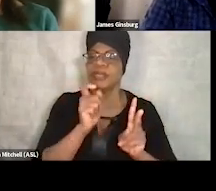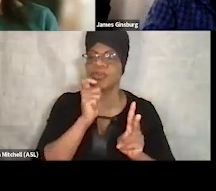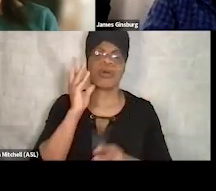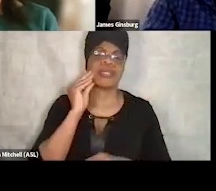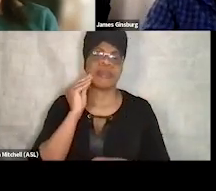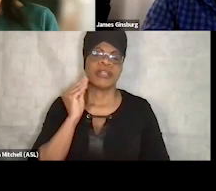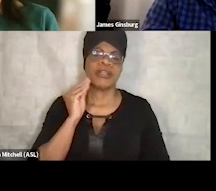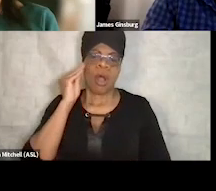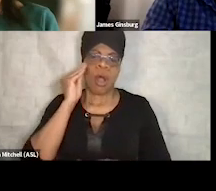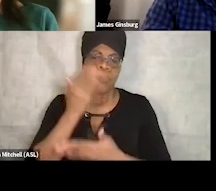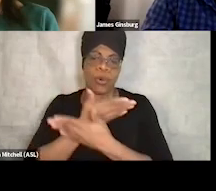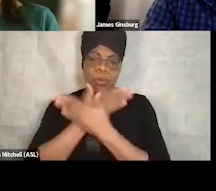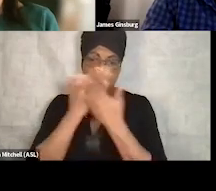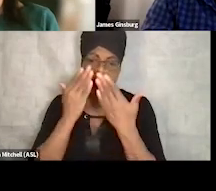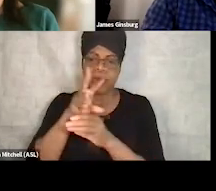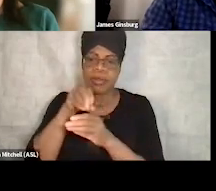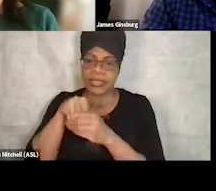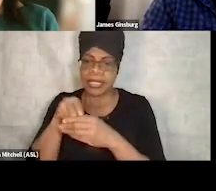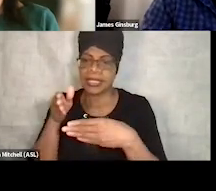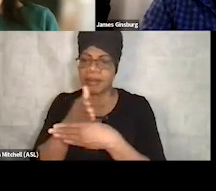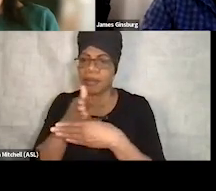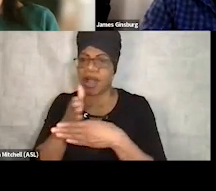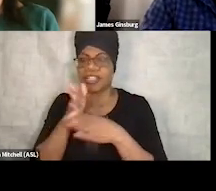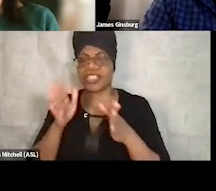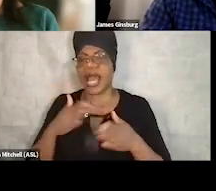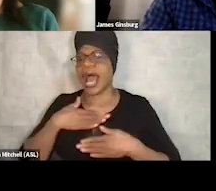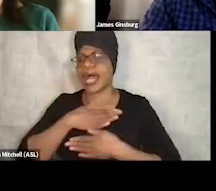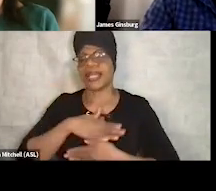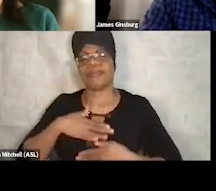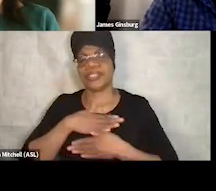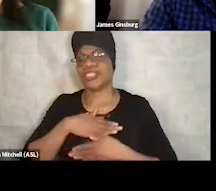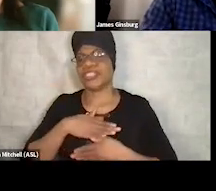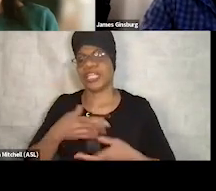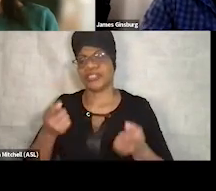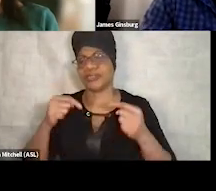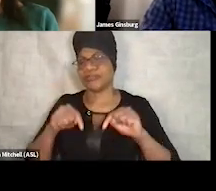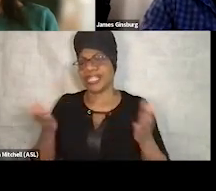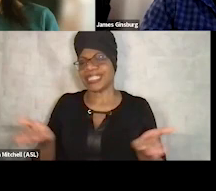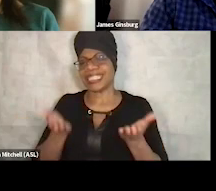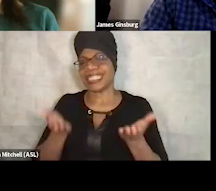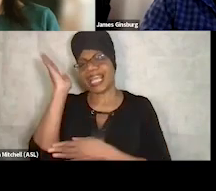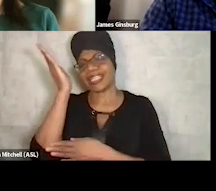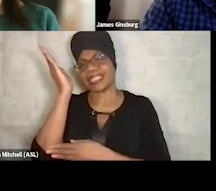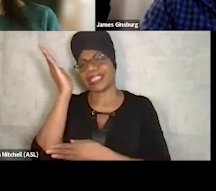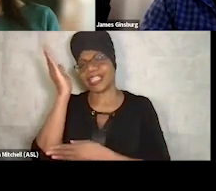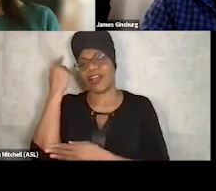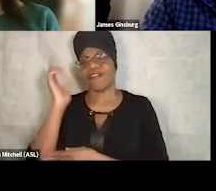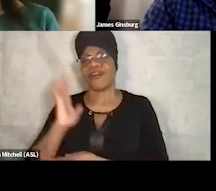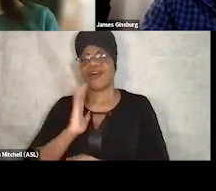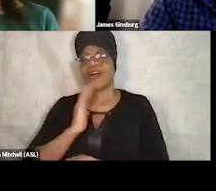And, you know, I just, I so appreciate you coming and sharing with us today, and for our audience, I used to get to work with James